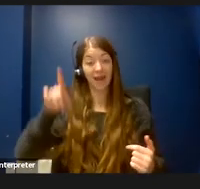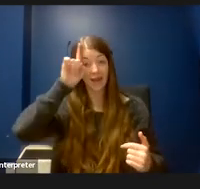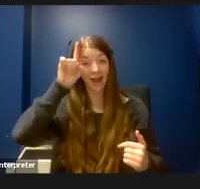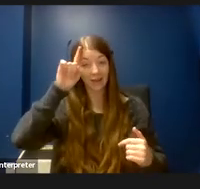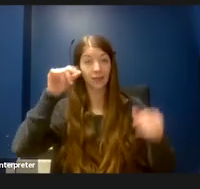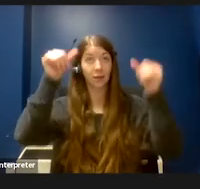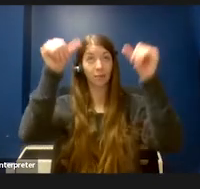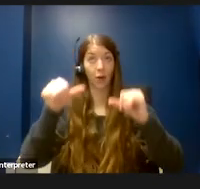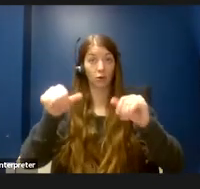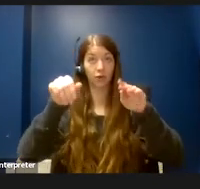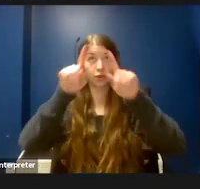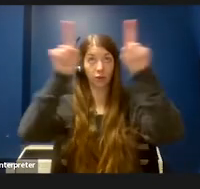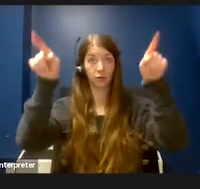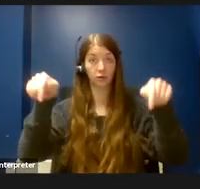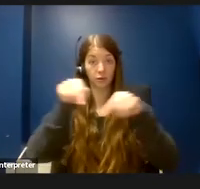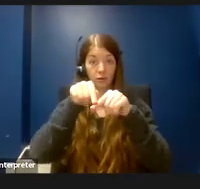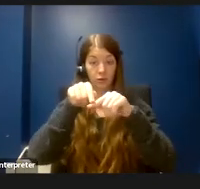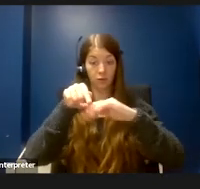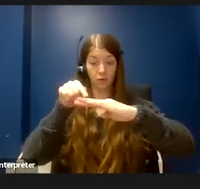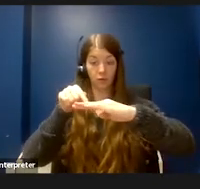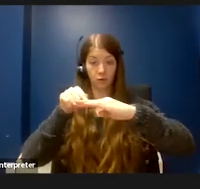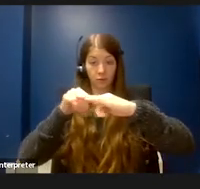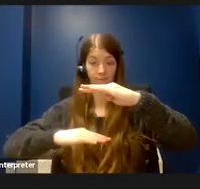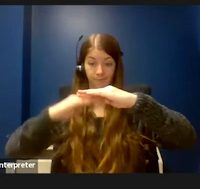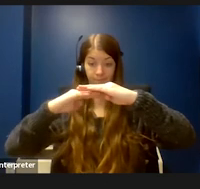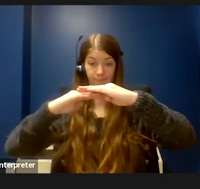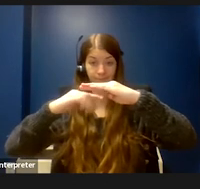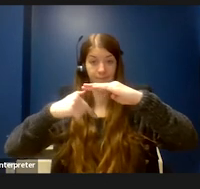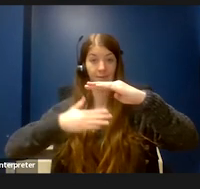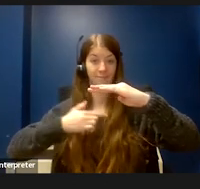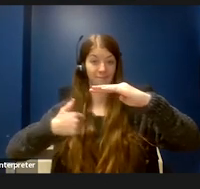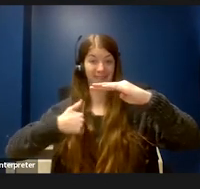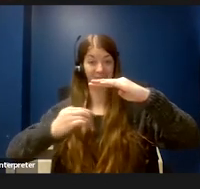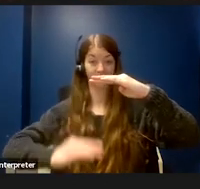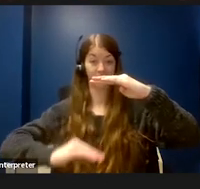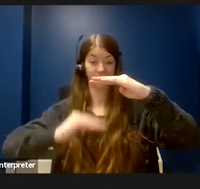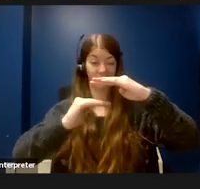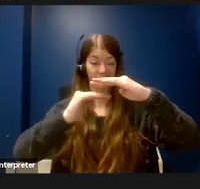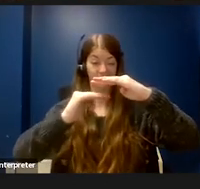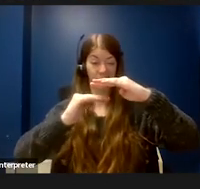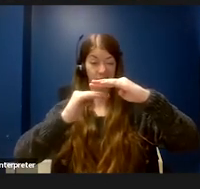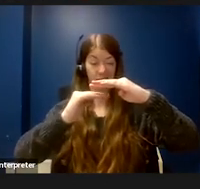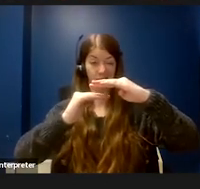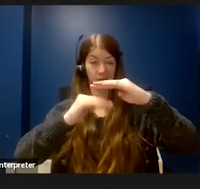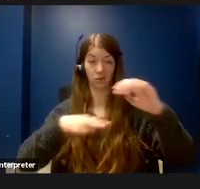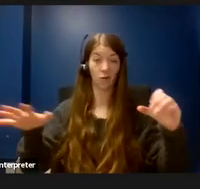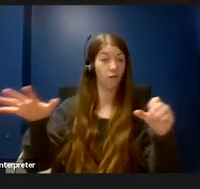These posters are almost entirely above my head. Not only is that difficult to look up to and read,